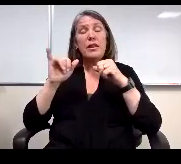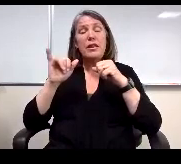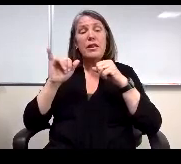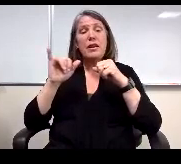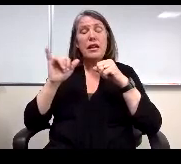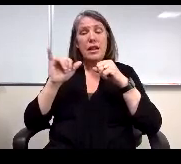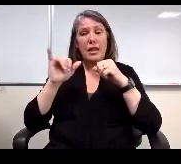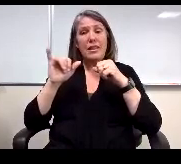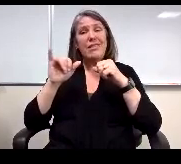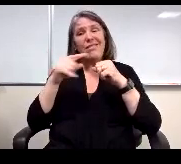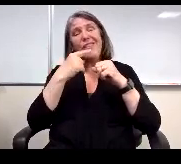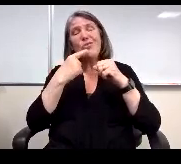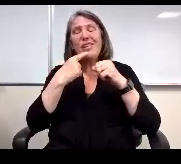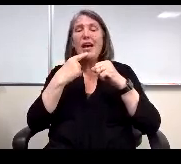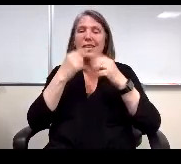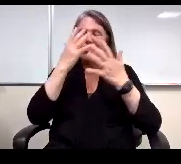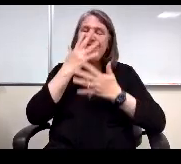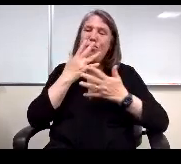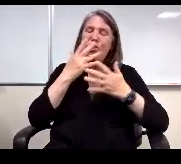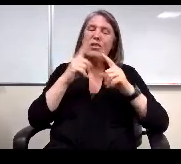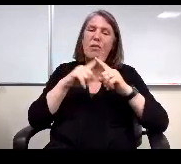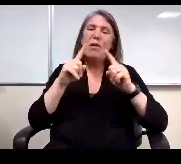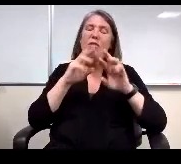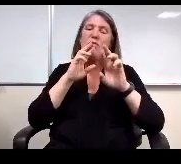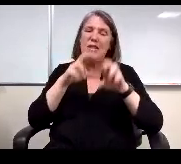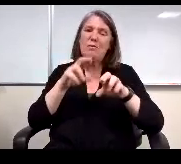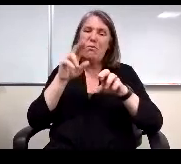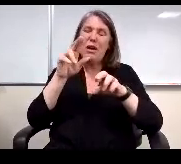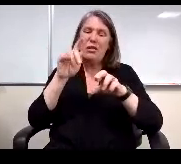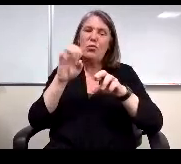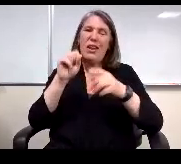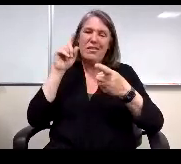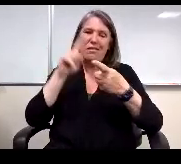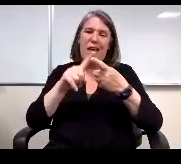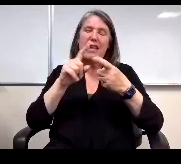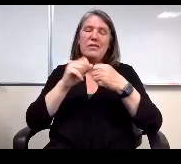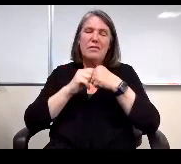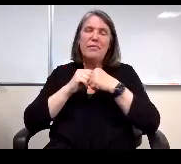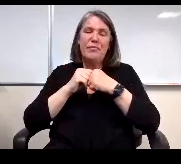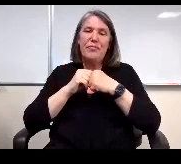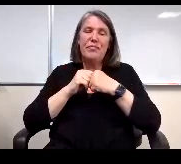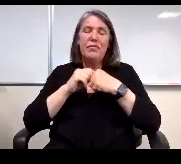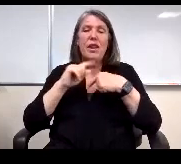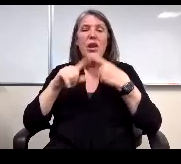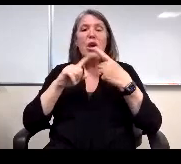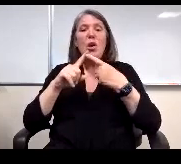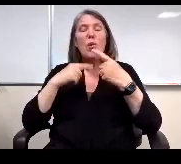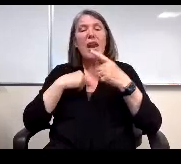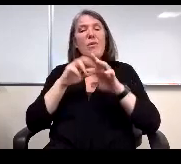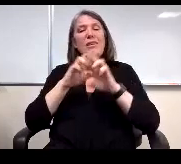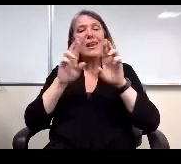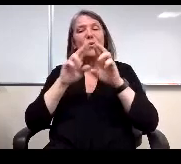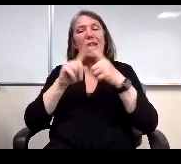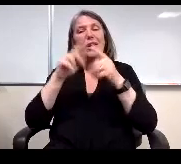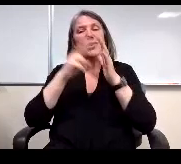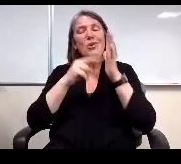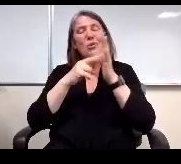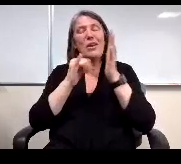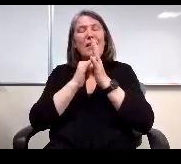but I understand why the response rates were going to be lower. You know when I when I was getting ready to read this little boy?